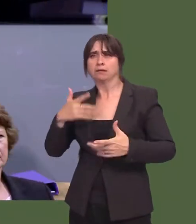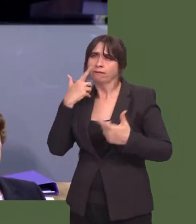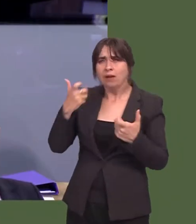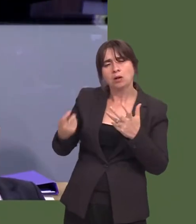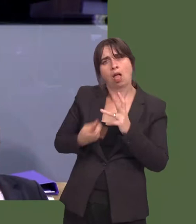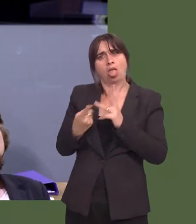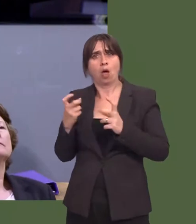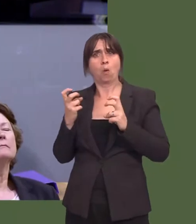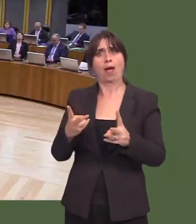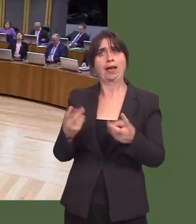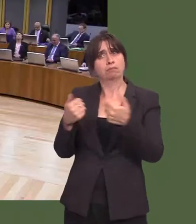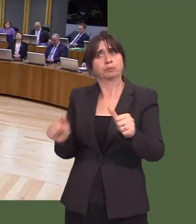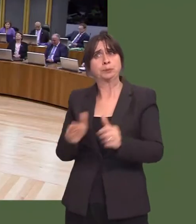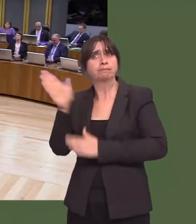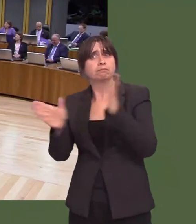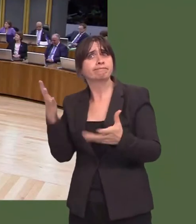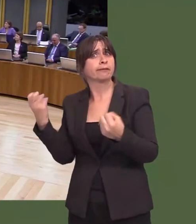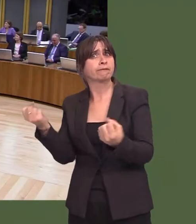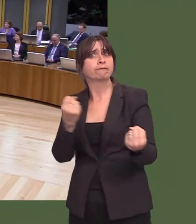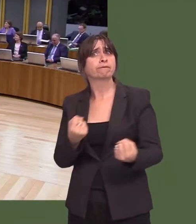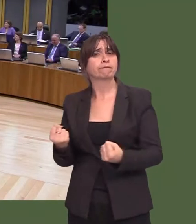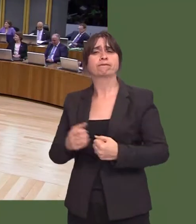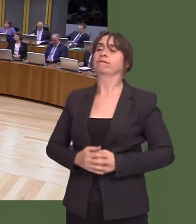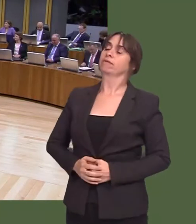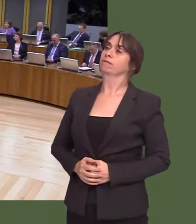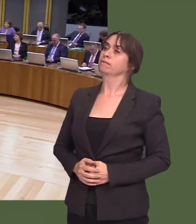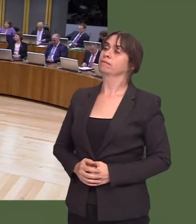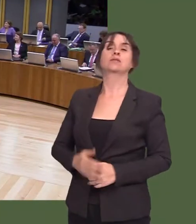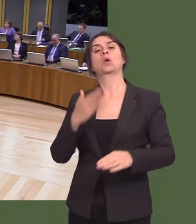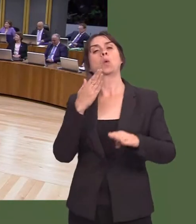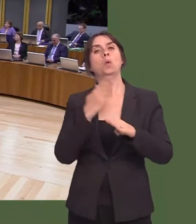David Rees: First Minister, work experience is critical for young people, and those with